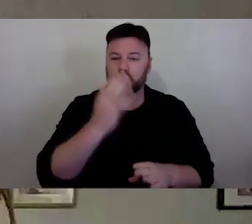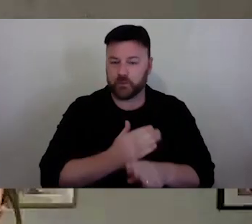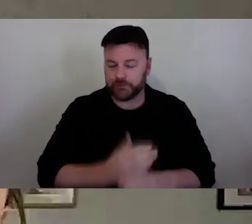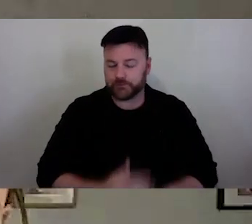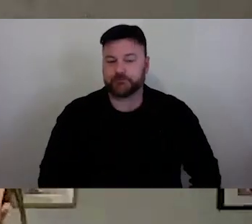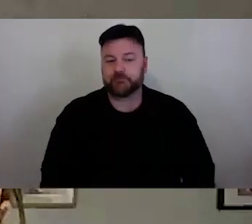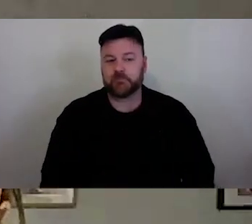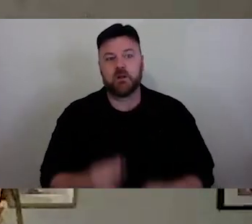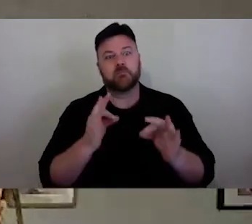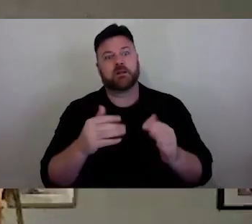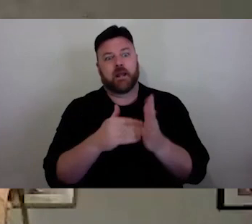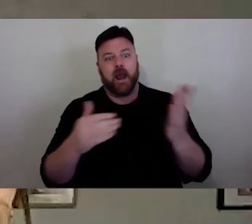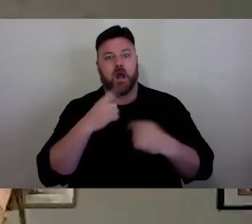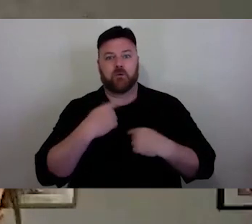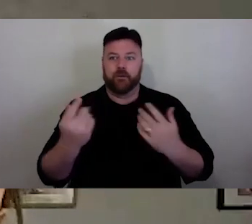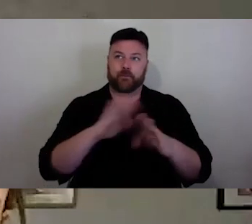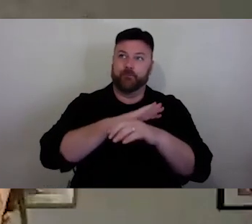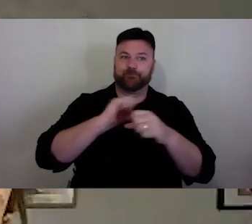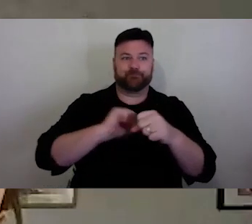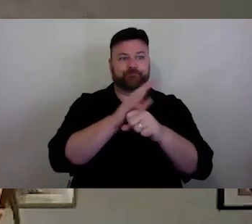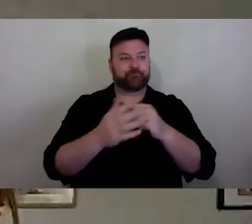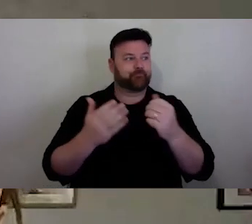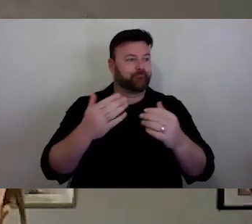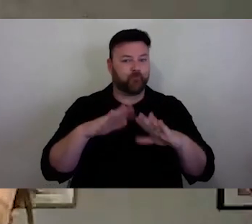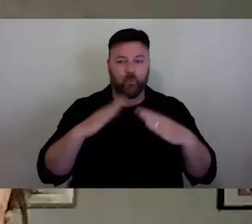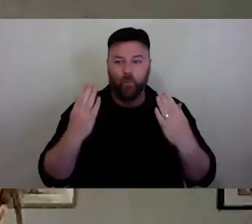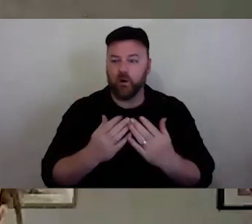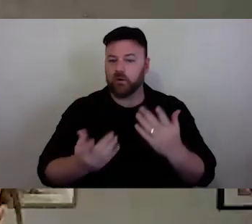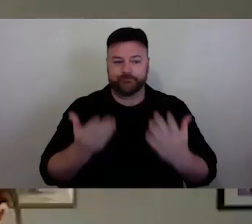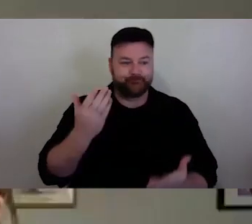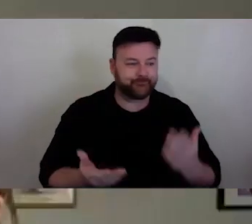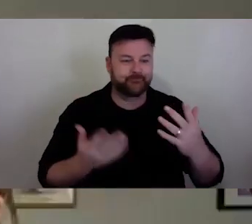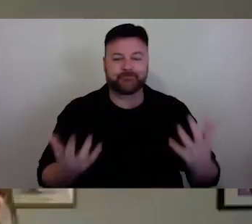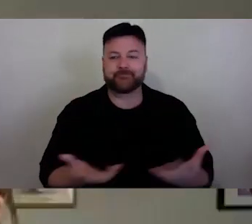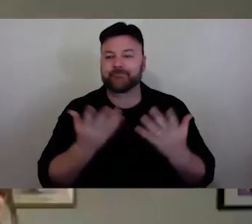Before with begin, I wanted to remind everyone that the